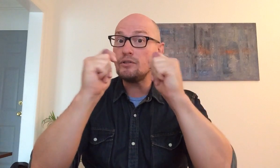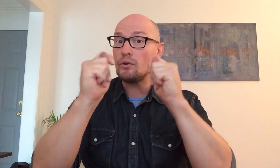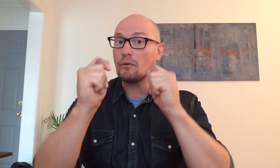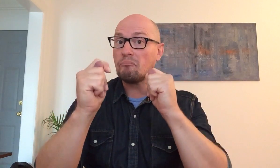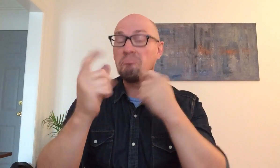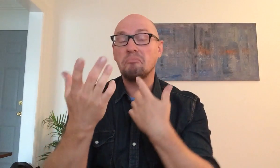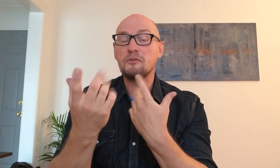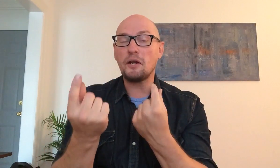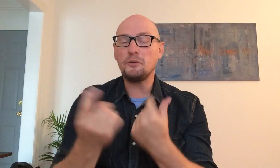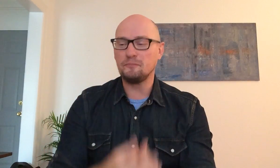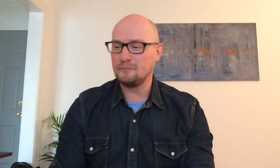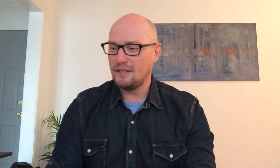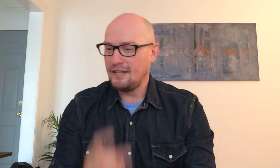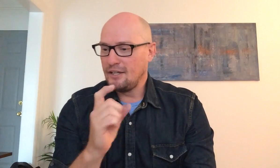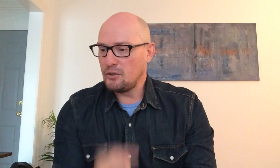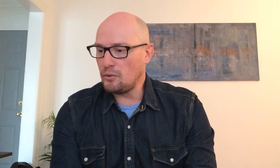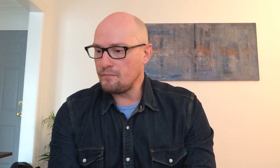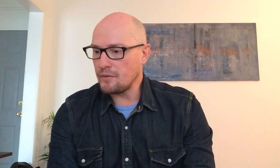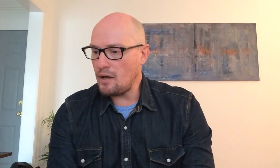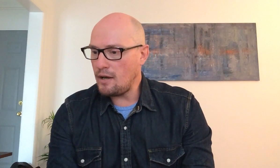i tutor that's what I do cool